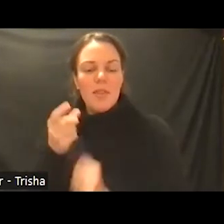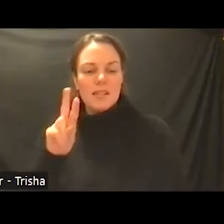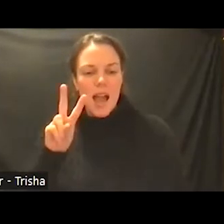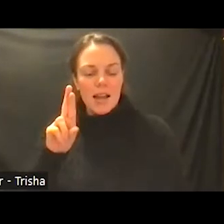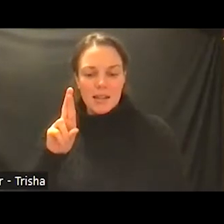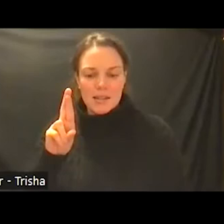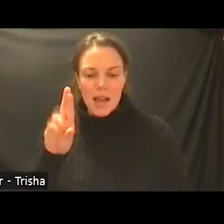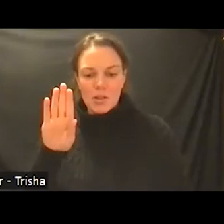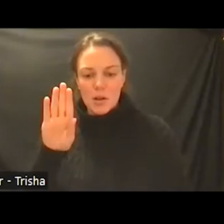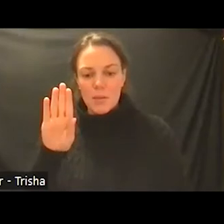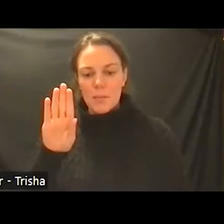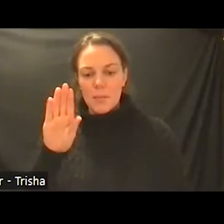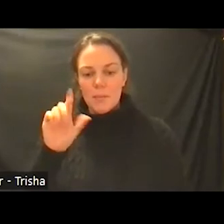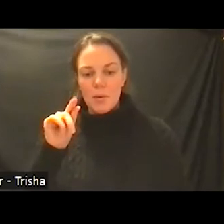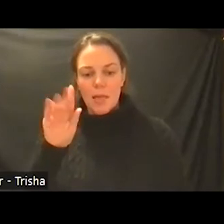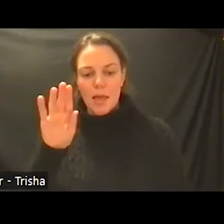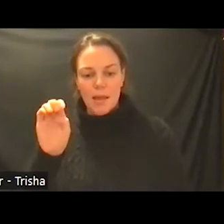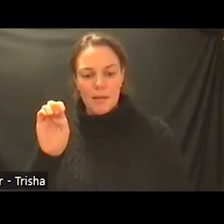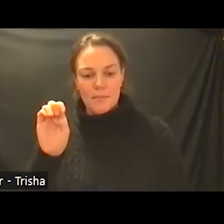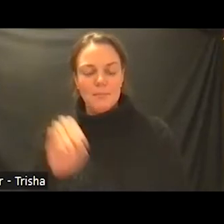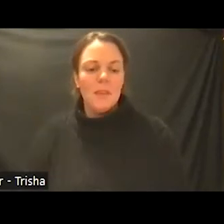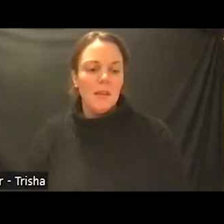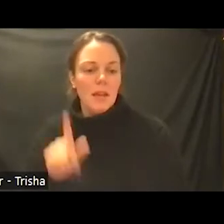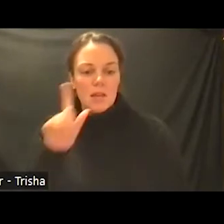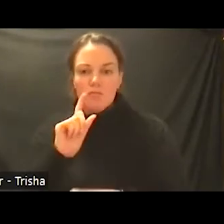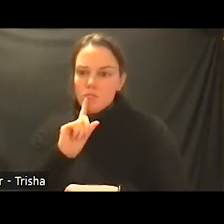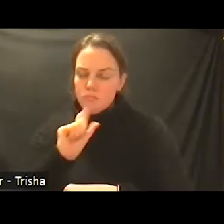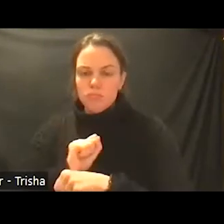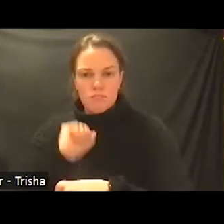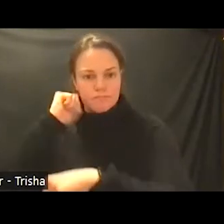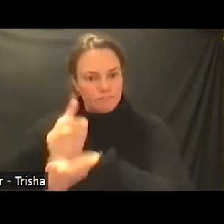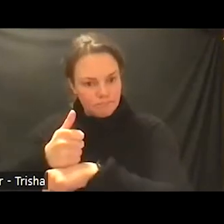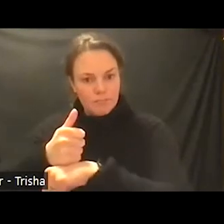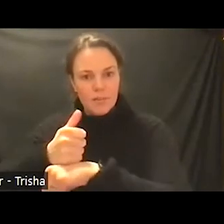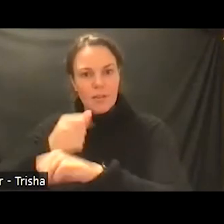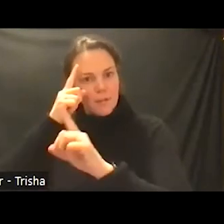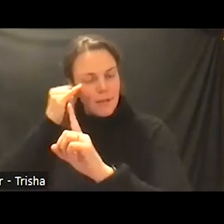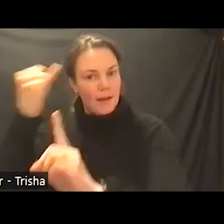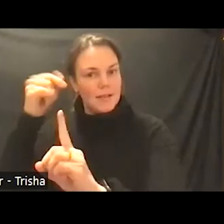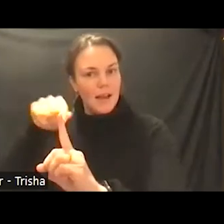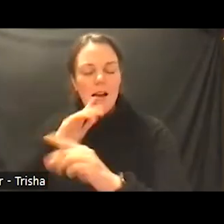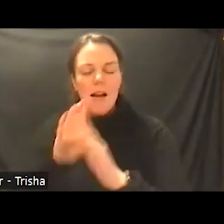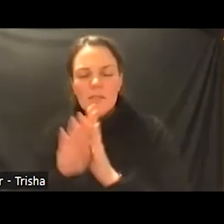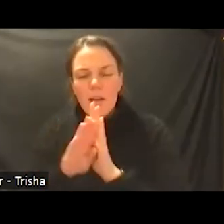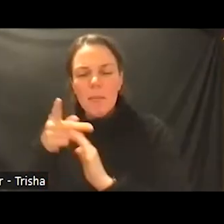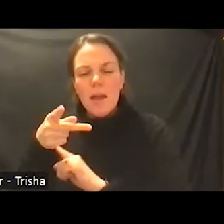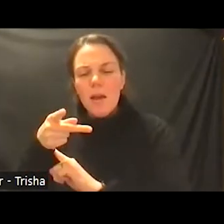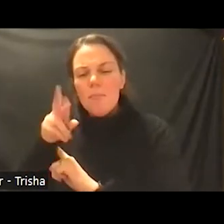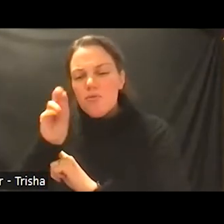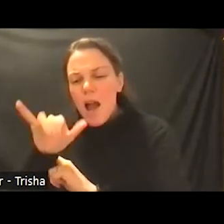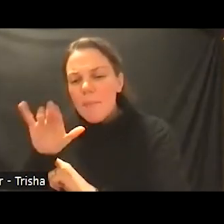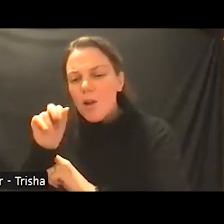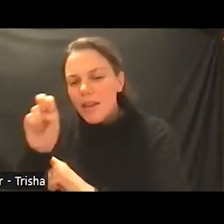really laid down the the ground for developing a primary care practice for those with severe mental